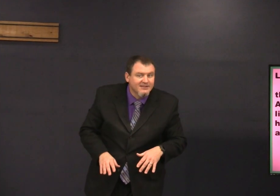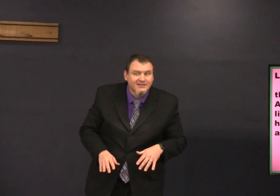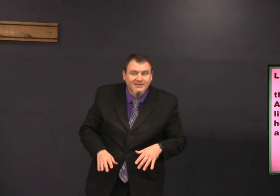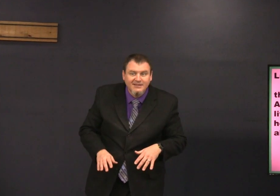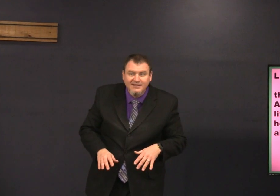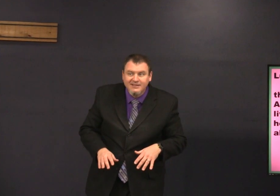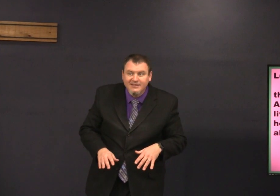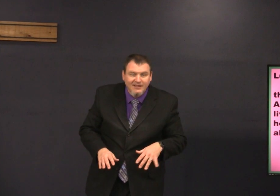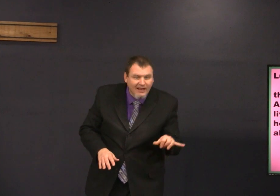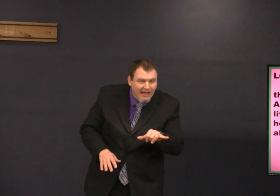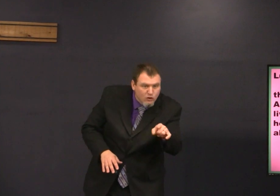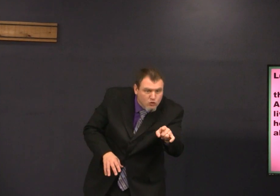entering the scene and